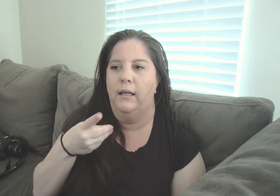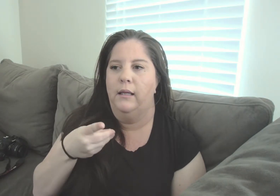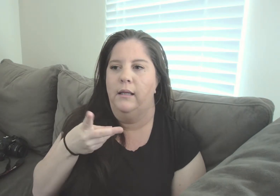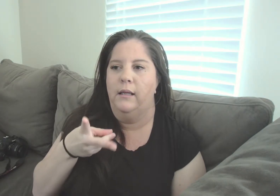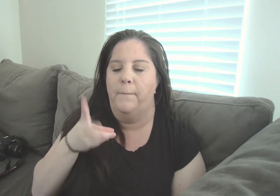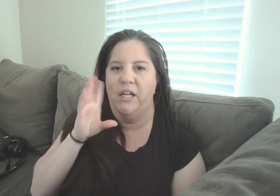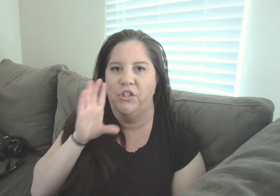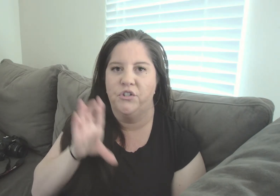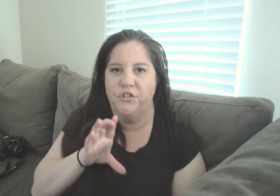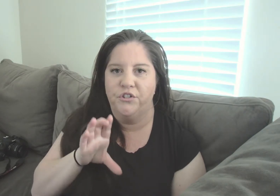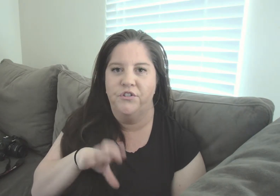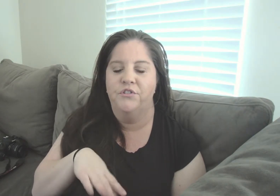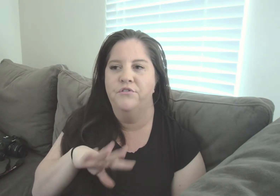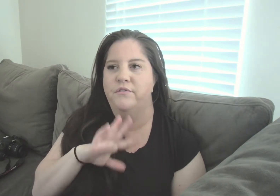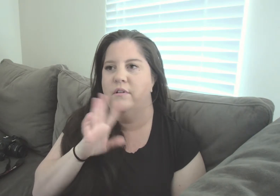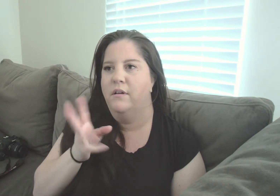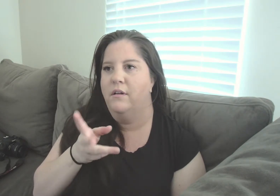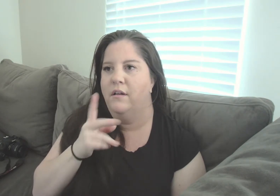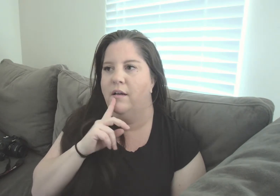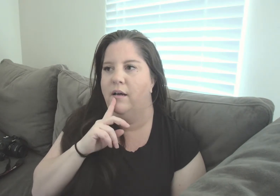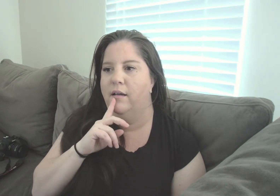pictures